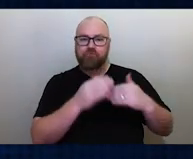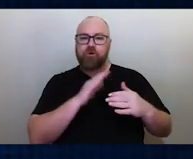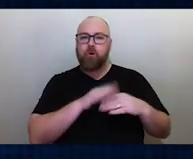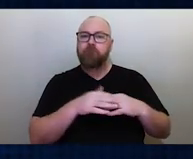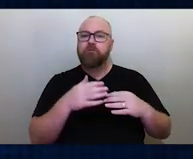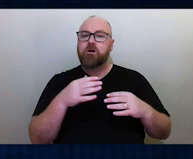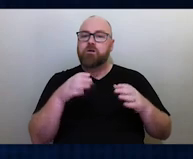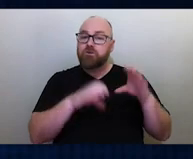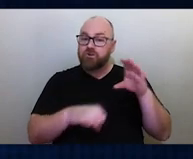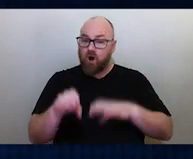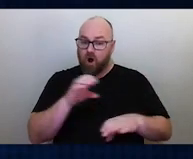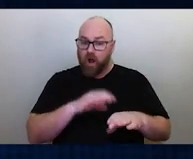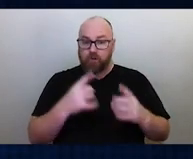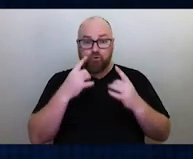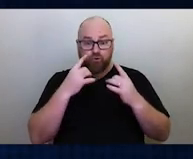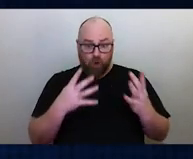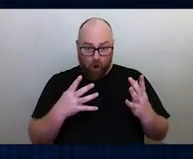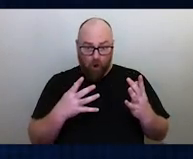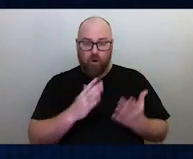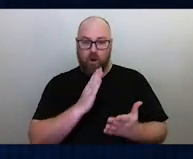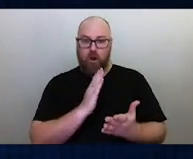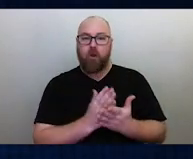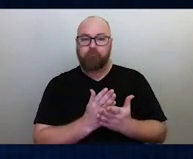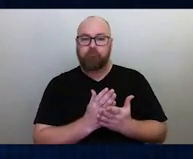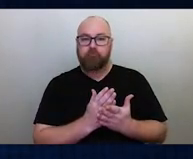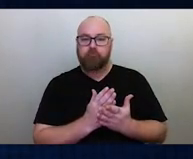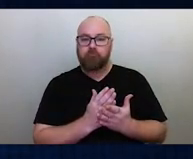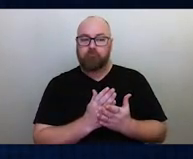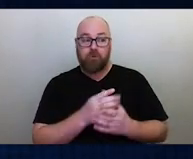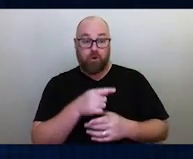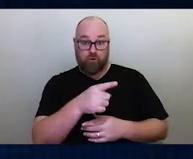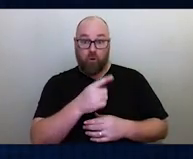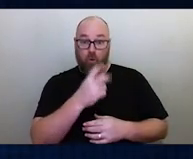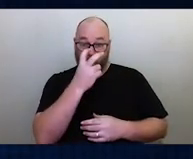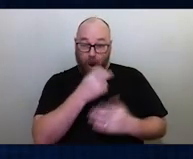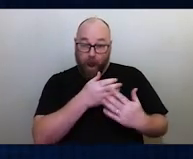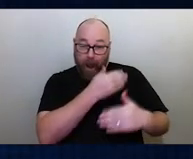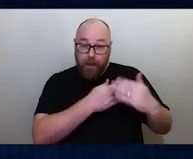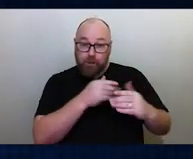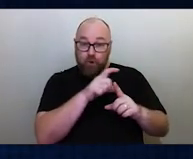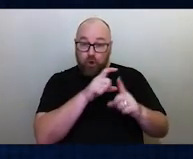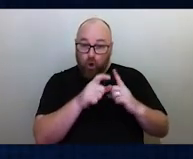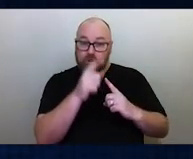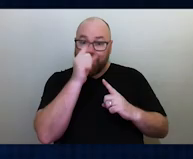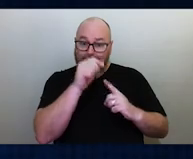To be able to show definitively that these ancient cultures were able to predict something that modern science